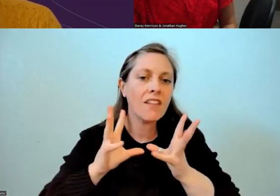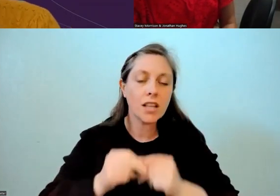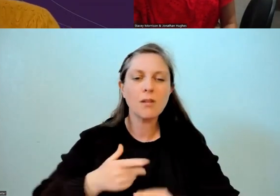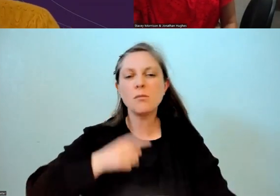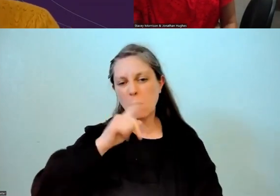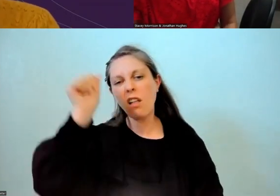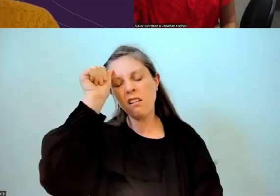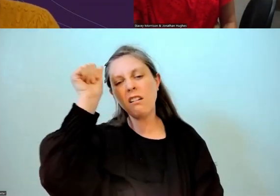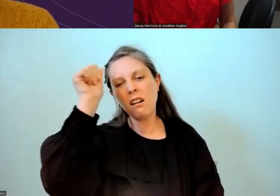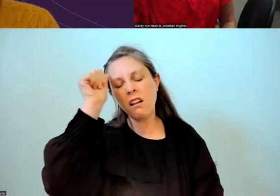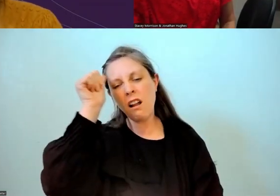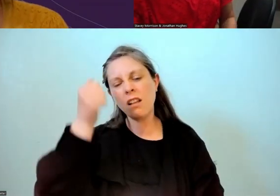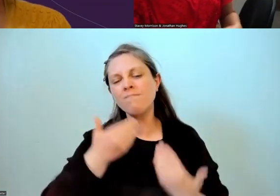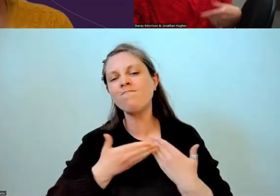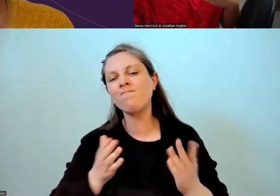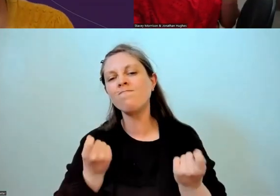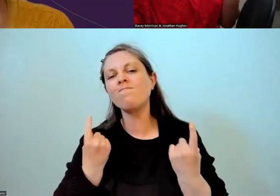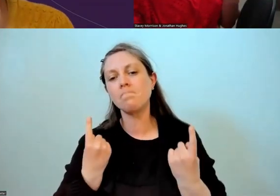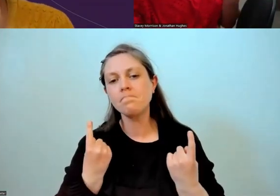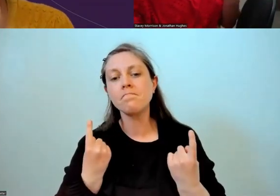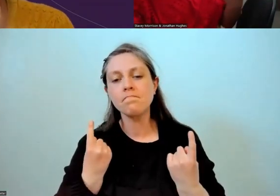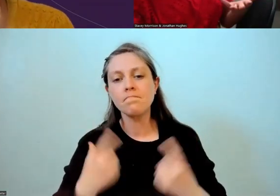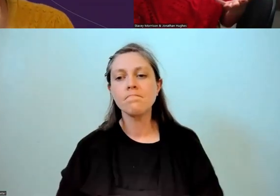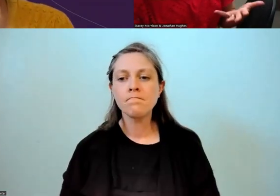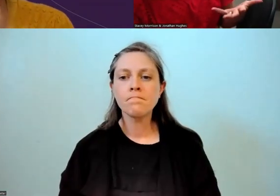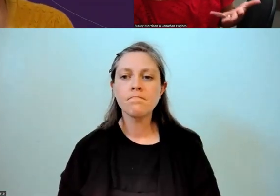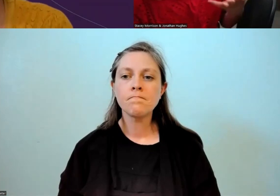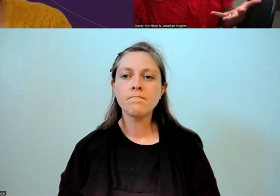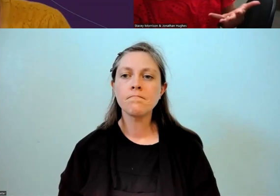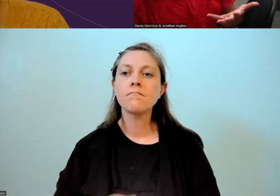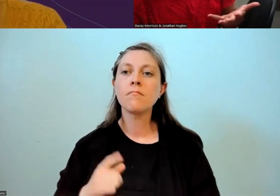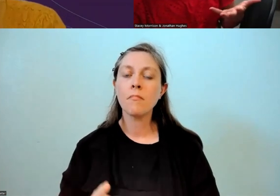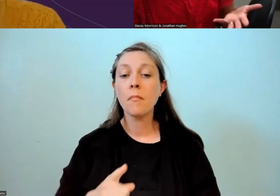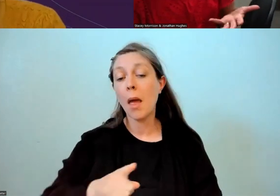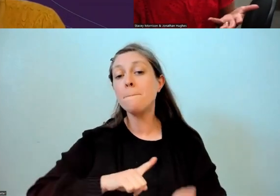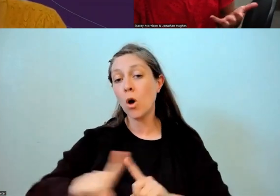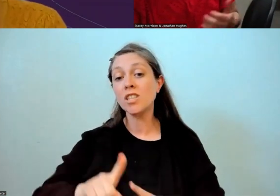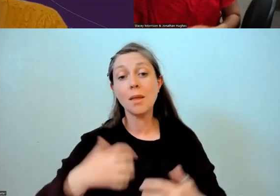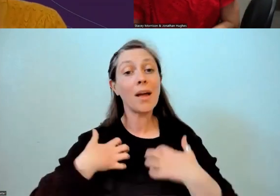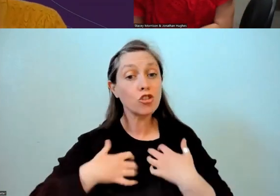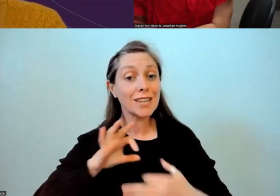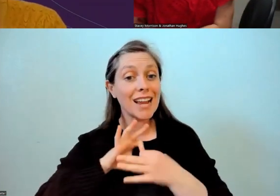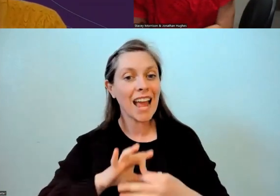and pretty, I guess, interested and engaged, and it's very natural to them.